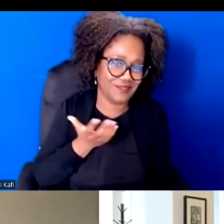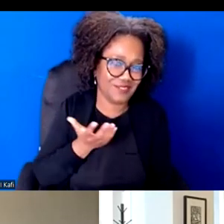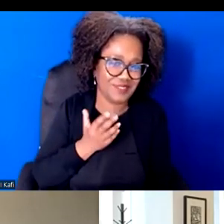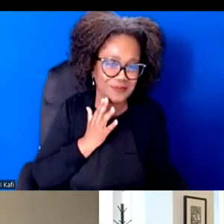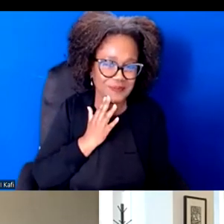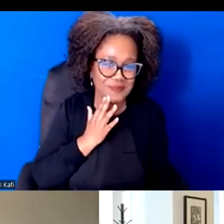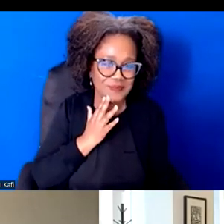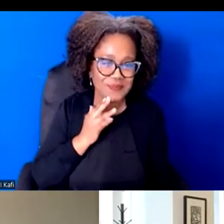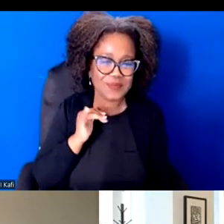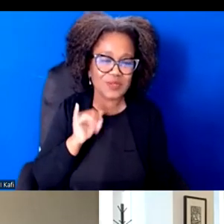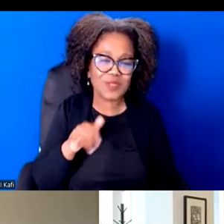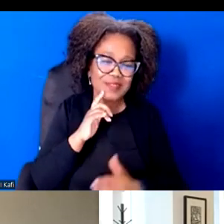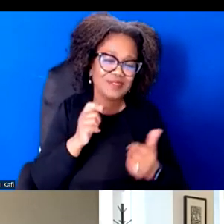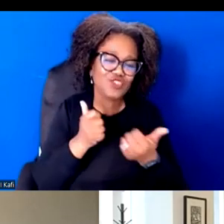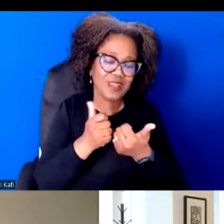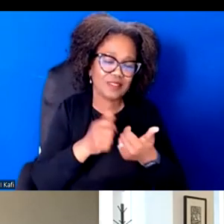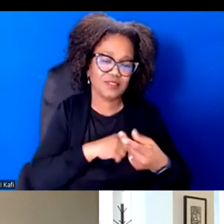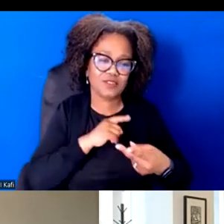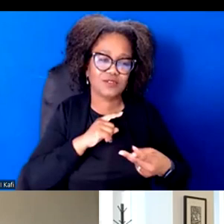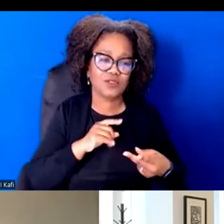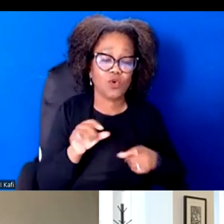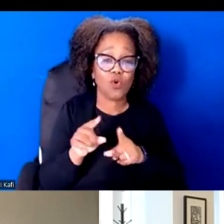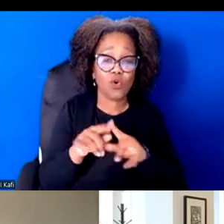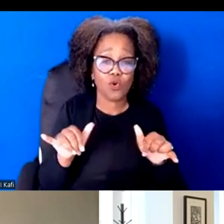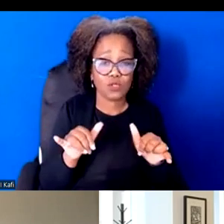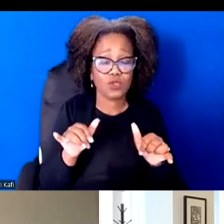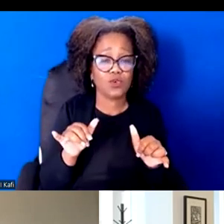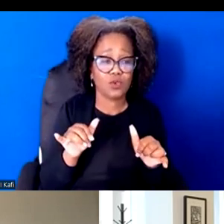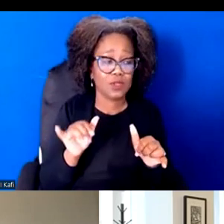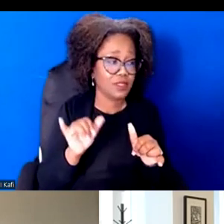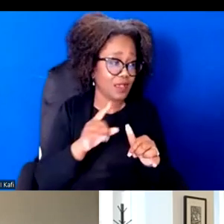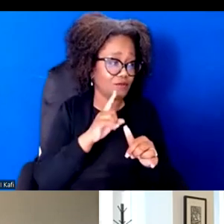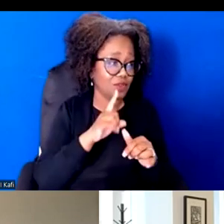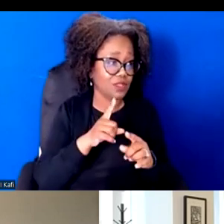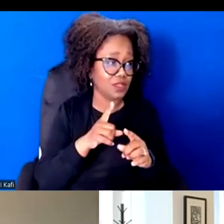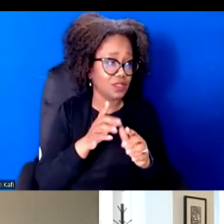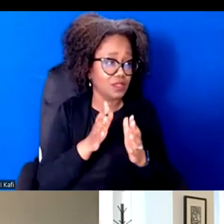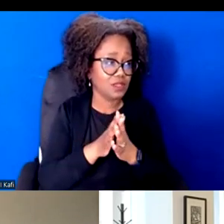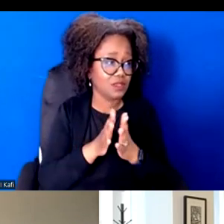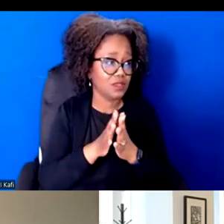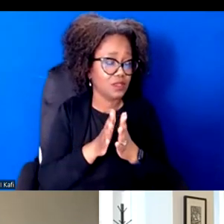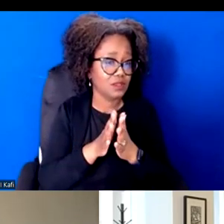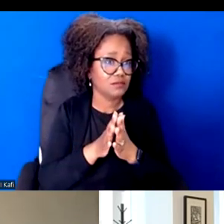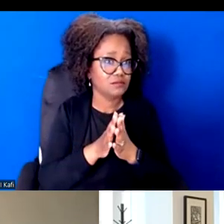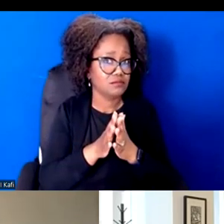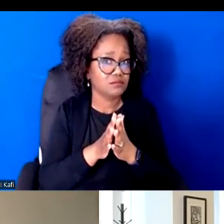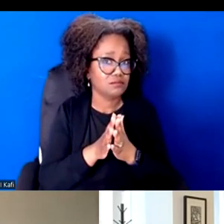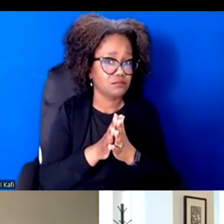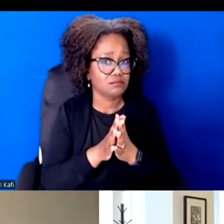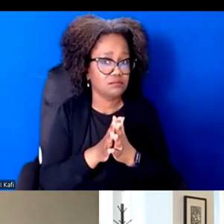me that also points to the ways that our movements really lack the infrastructure and resources to meet the challenges that we face.